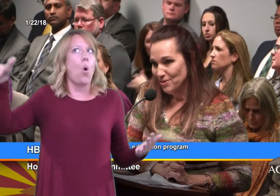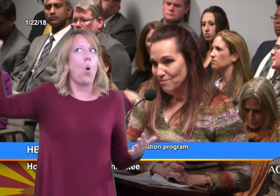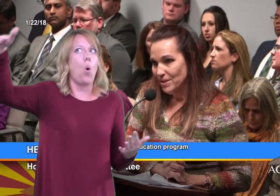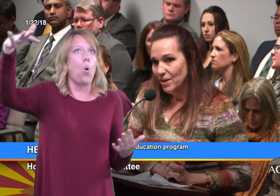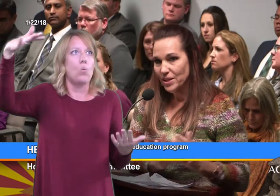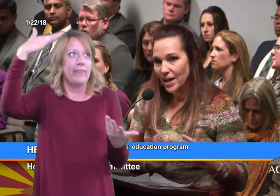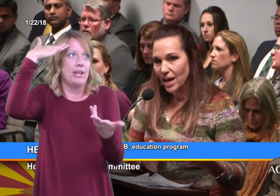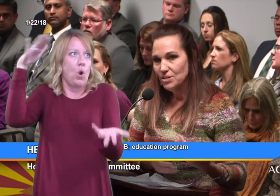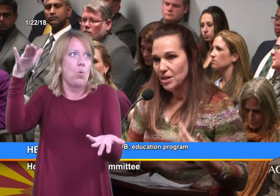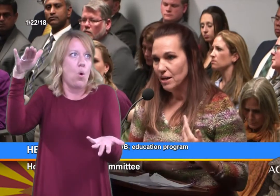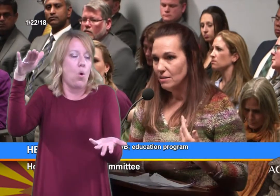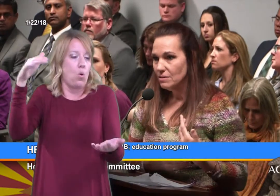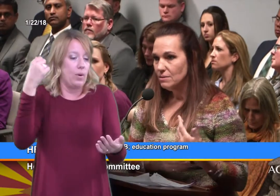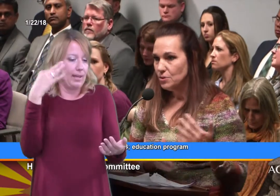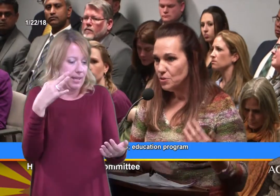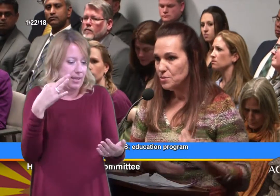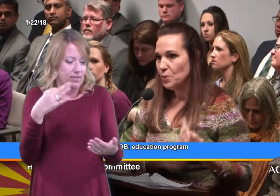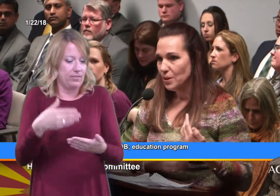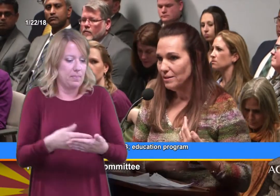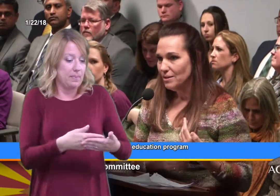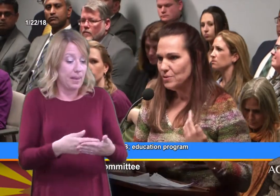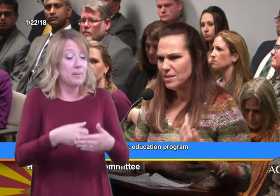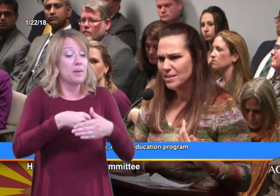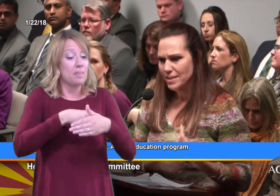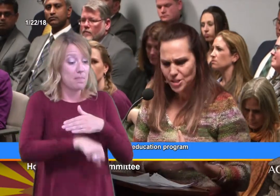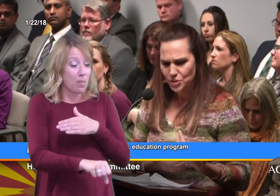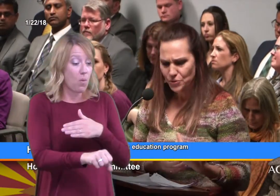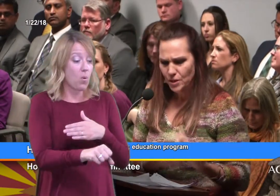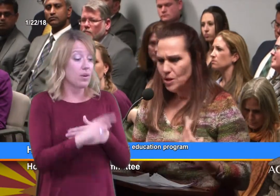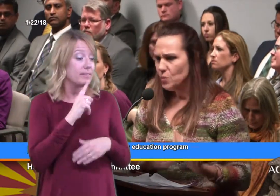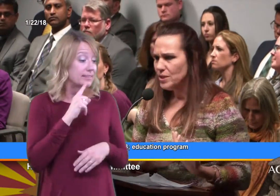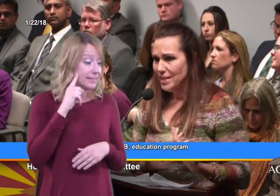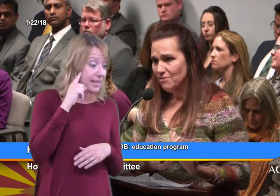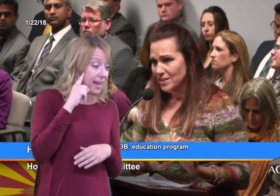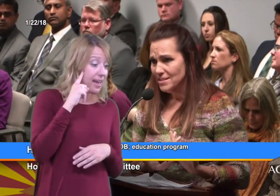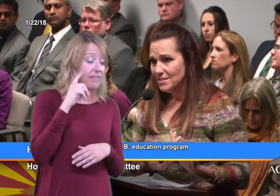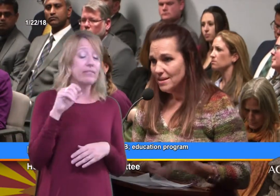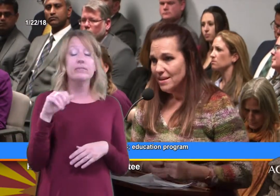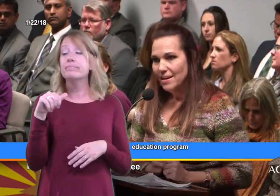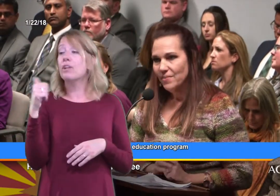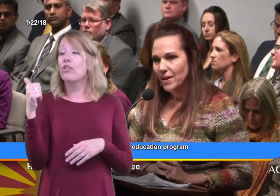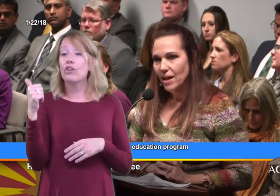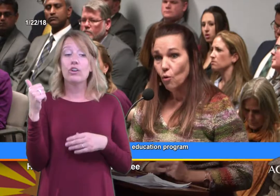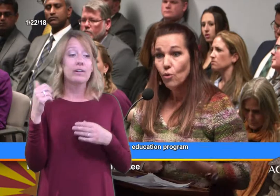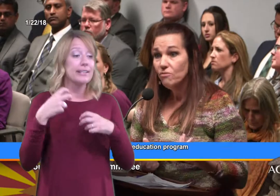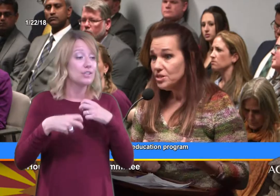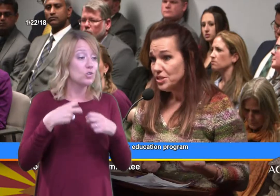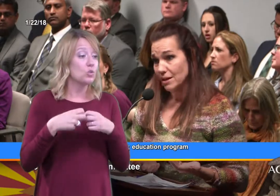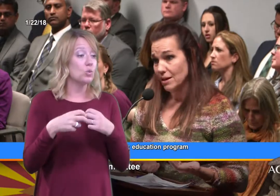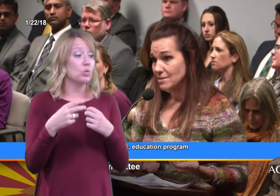and when they have a child who is born with an issue, with a deafness and they have or vision loss